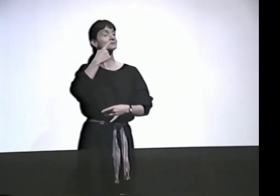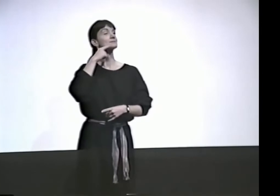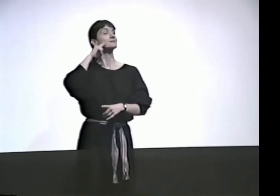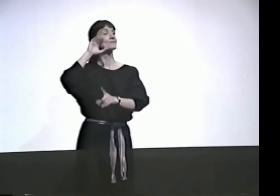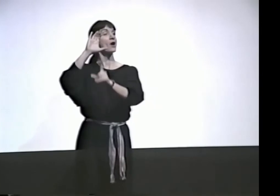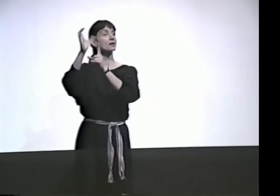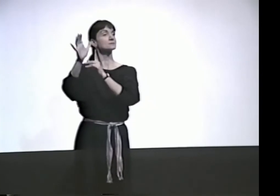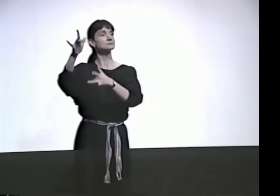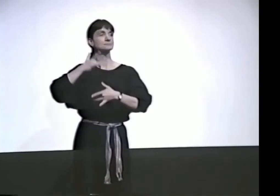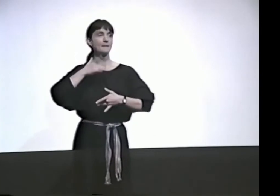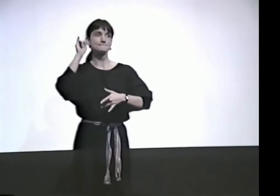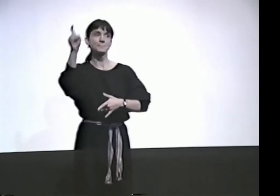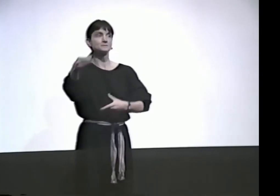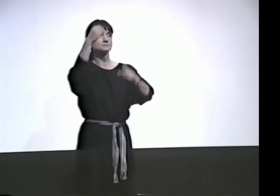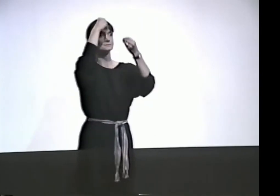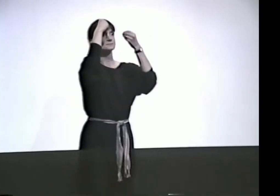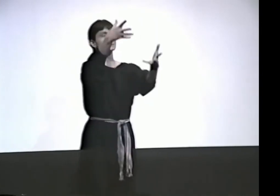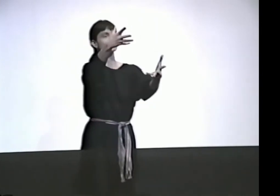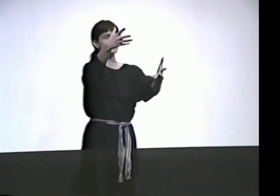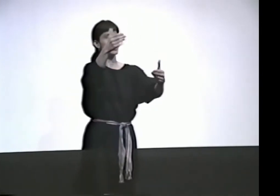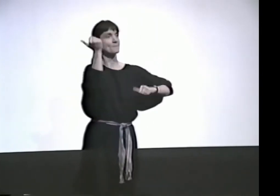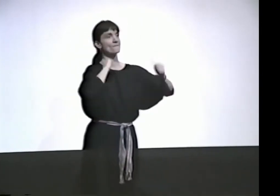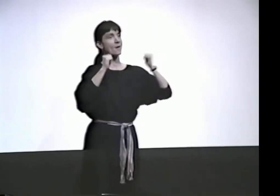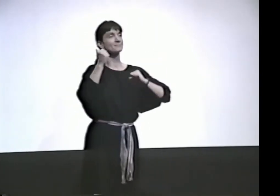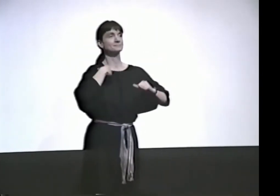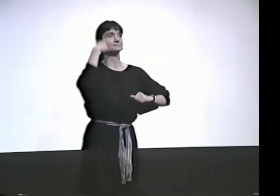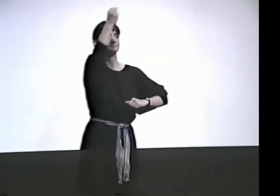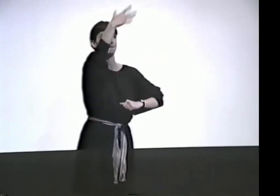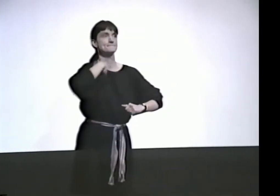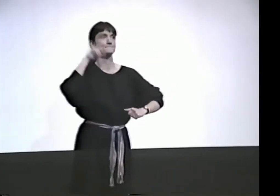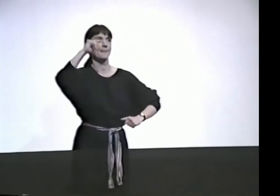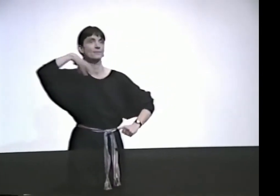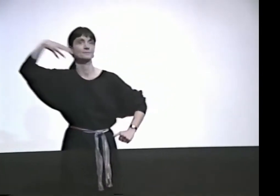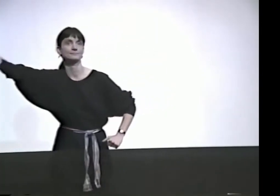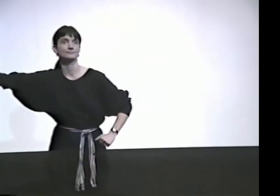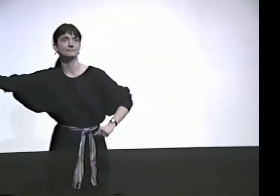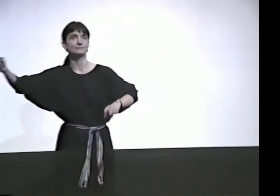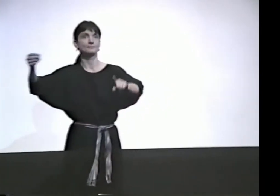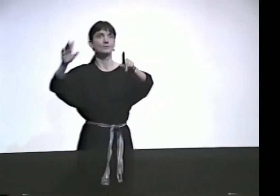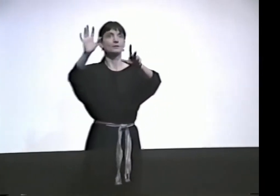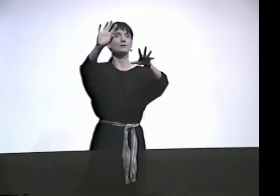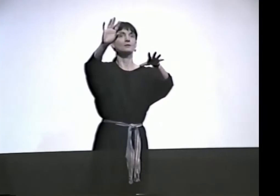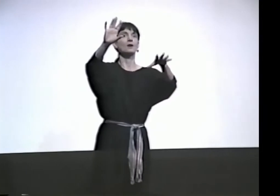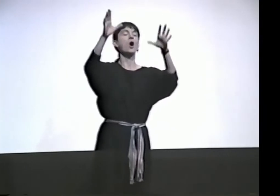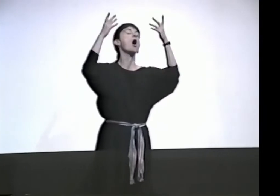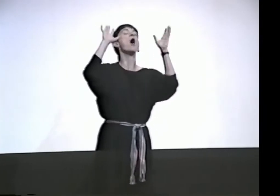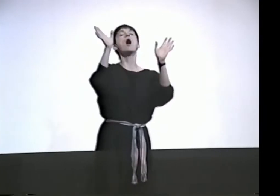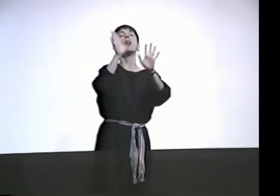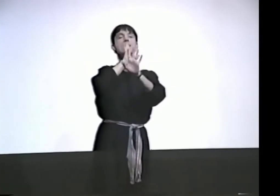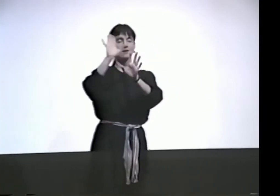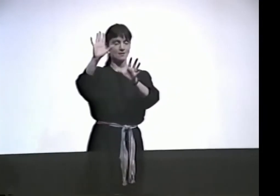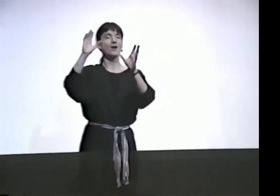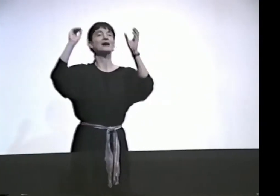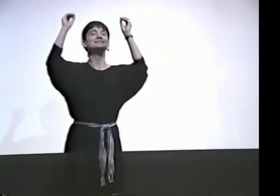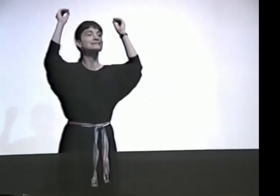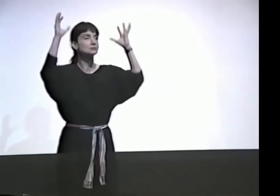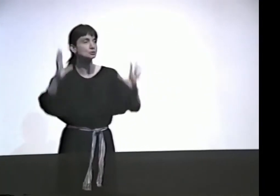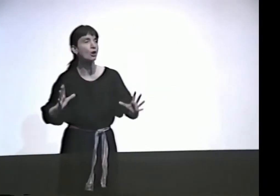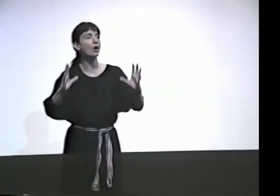THAT'S INTERESTING. IT SEEMS LIKE IN DEAF CULTURE, YOU GOT TO TELL THE PERFORMER FIRST, "OH, I'M GOING TO THE BATHROOM FIRST."